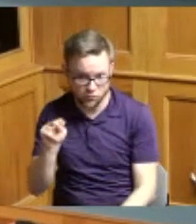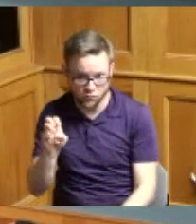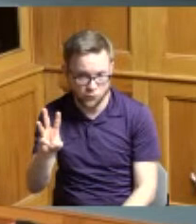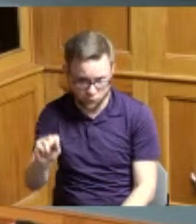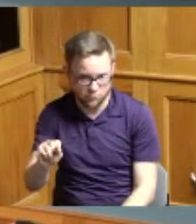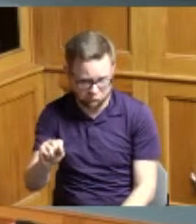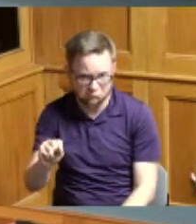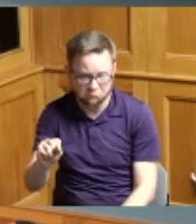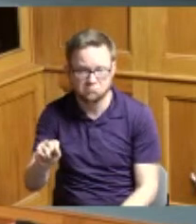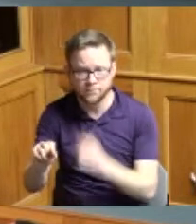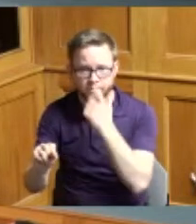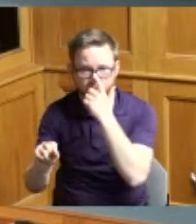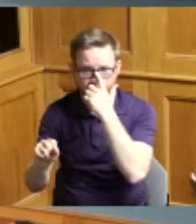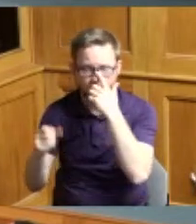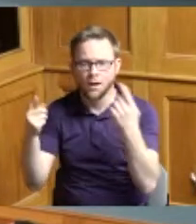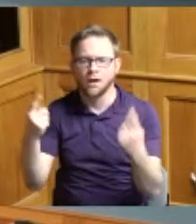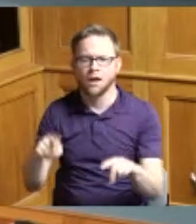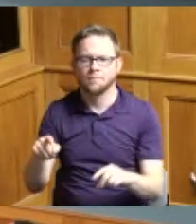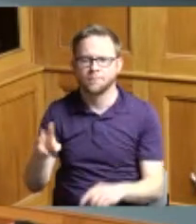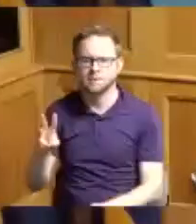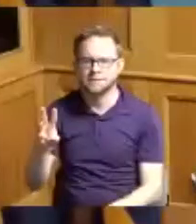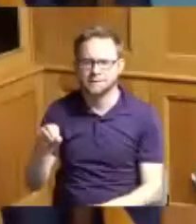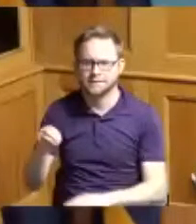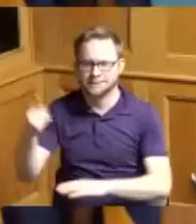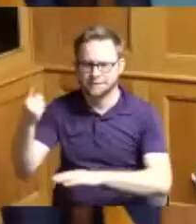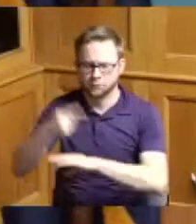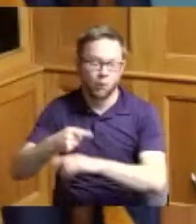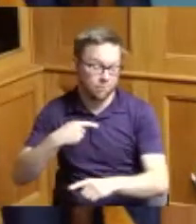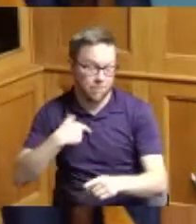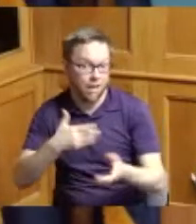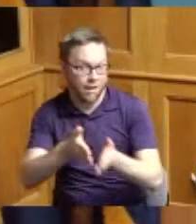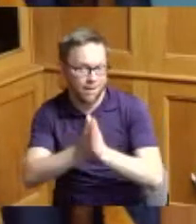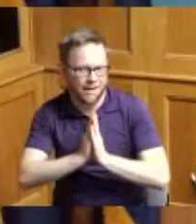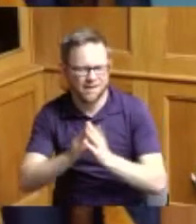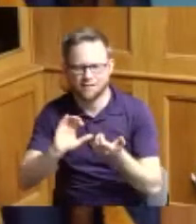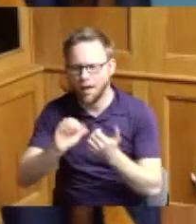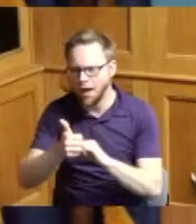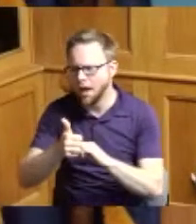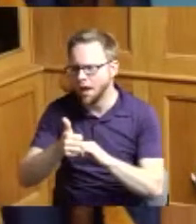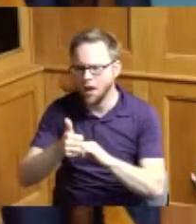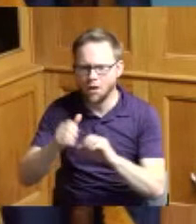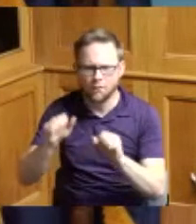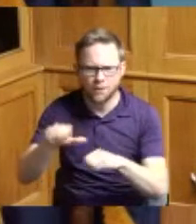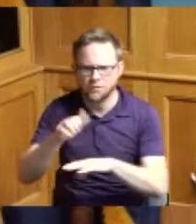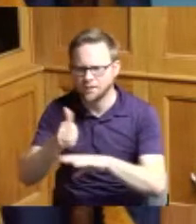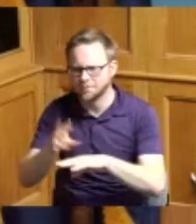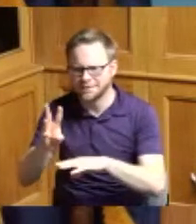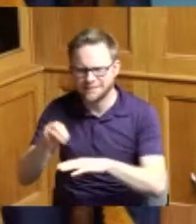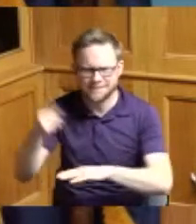we had a 60-day I had asked us how do we get a 60-day get the backlog off of us